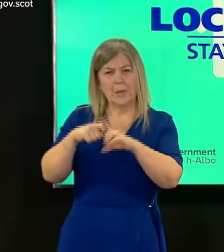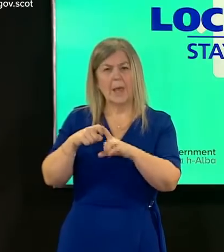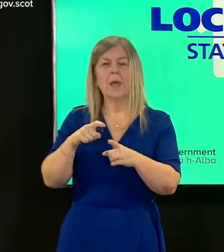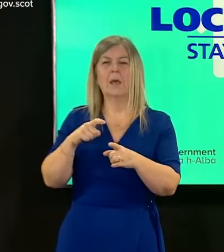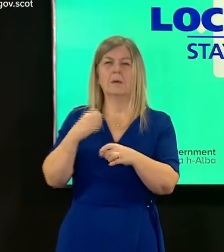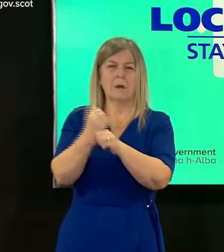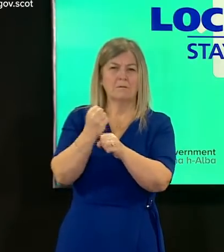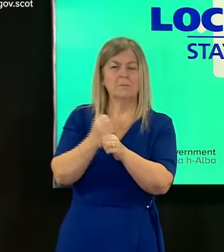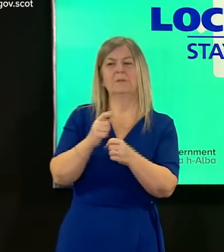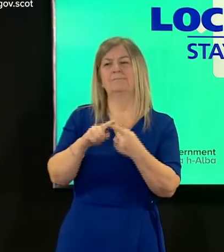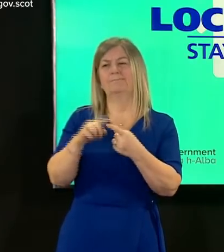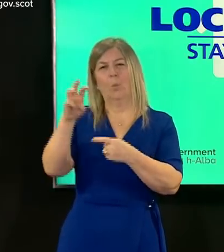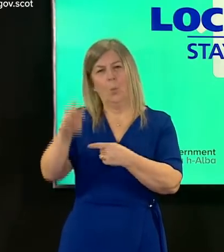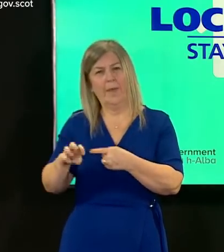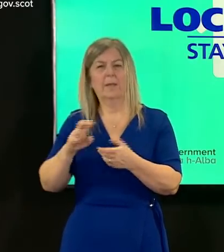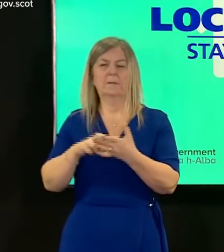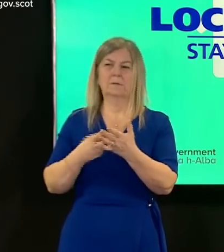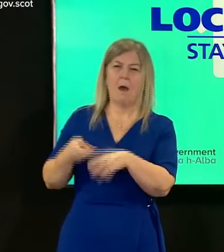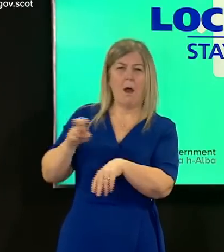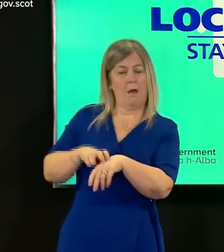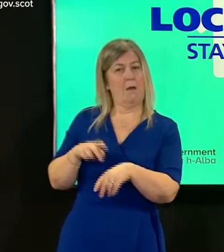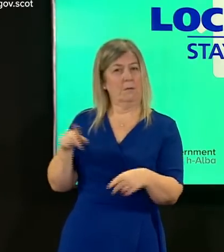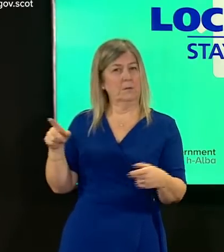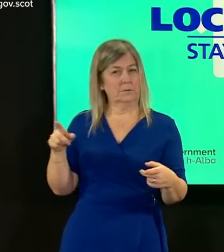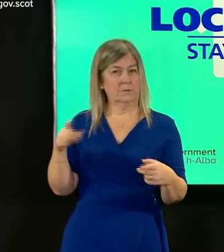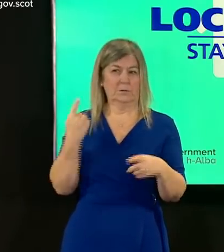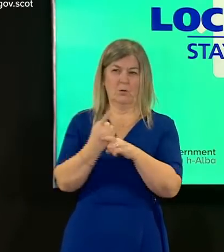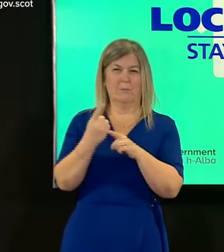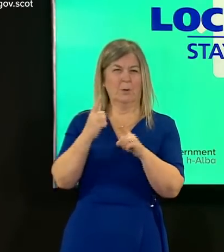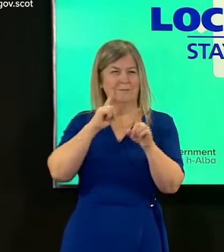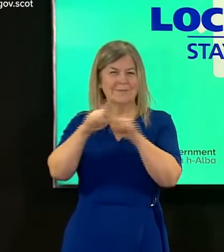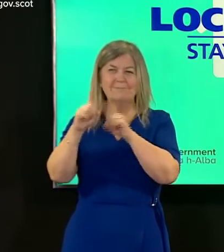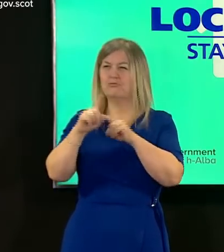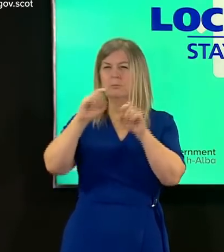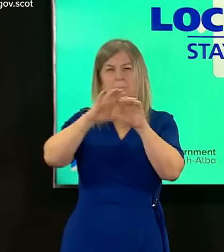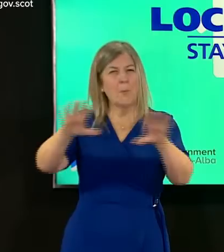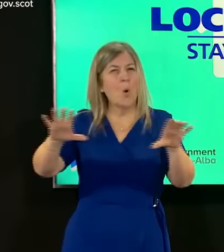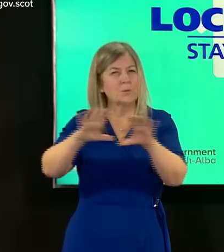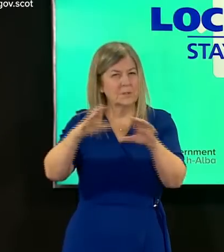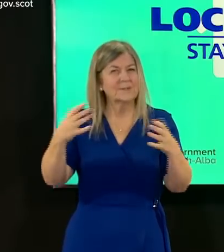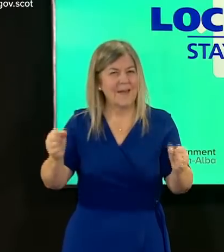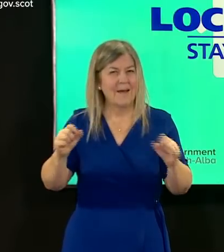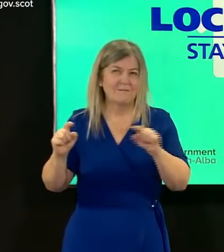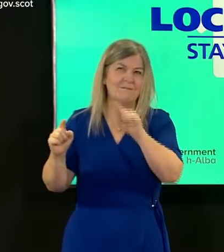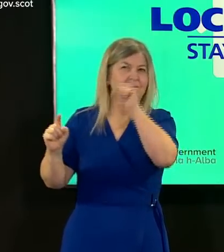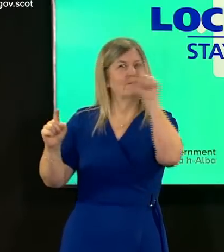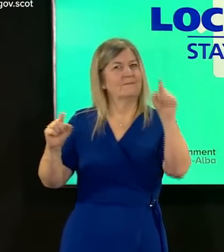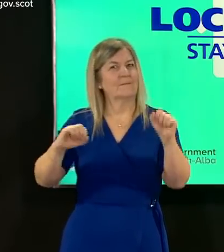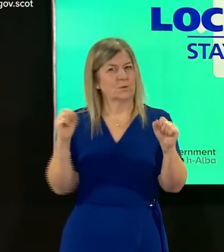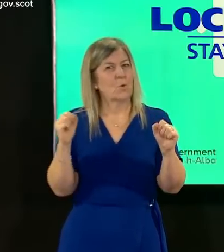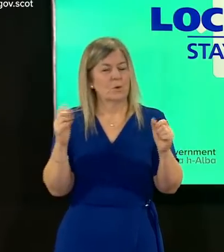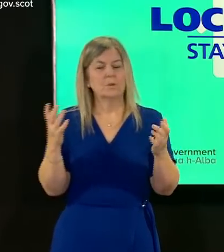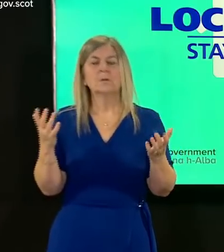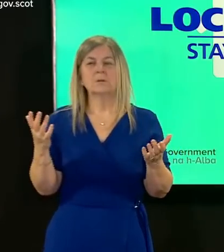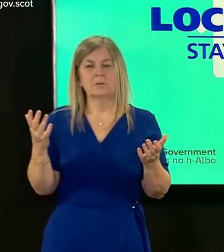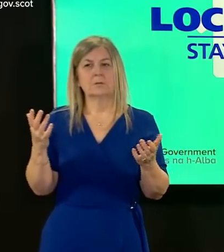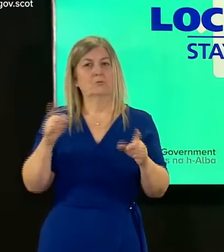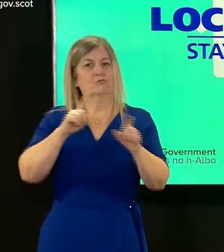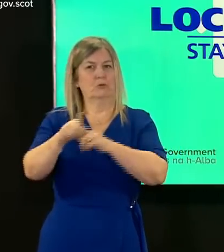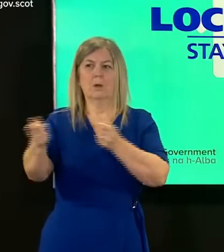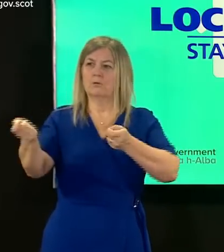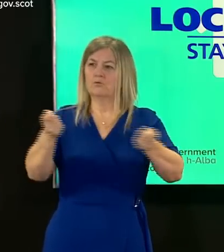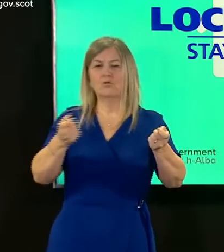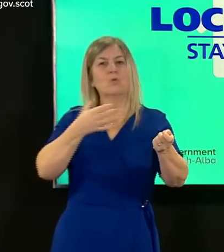about what more can be done and should be done in order to control that risk of inward transmission